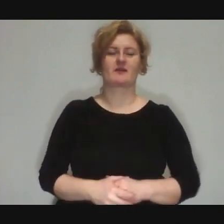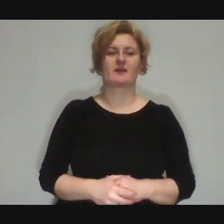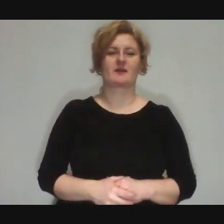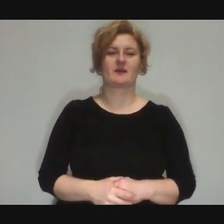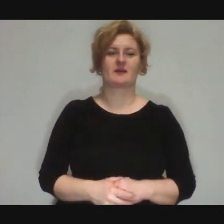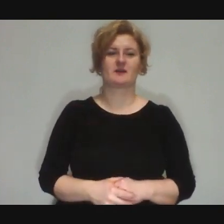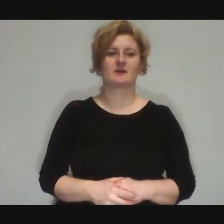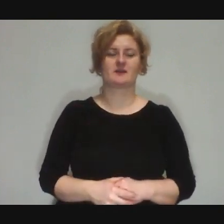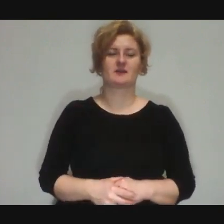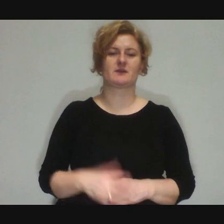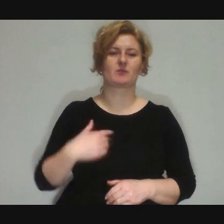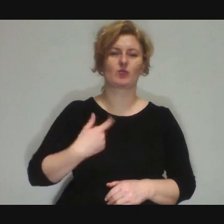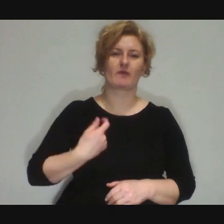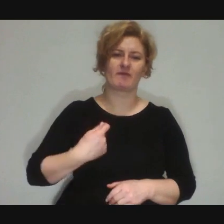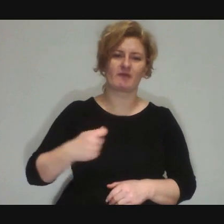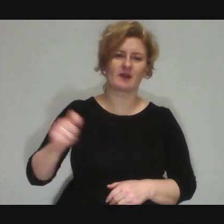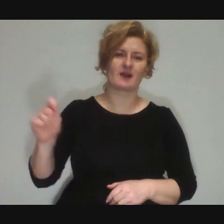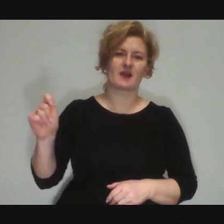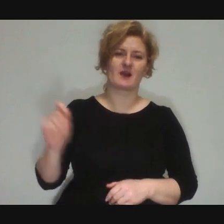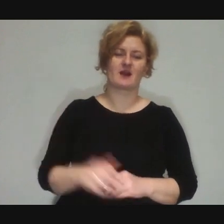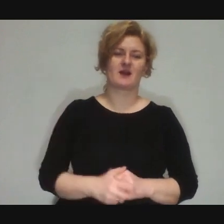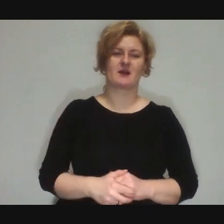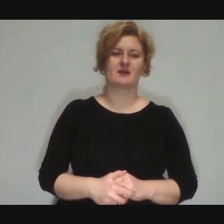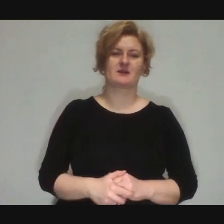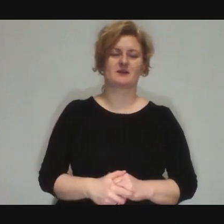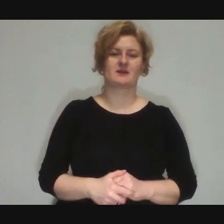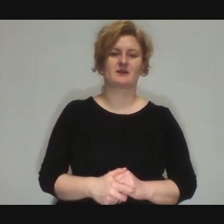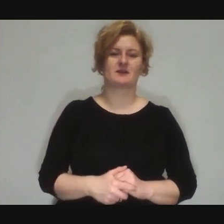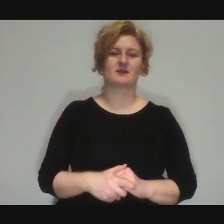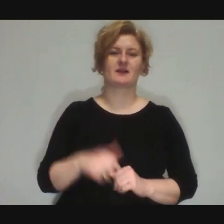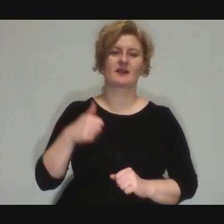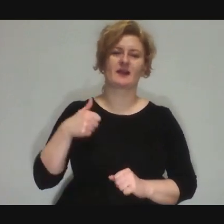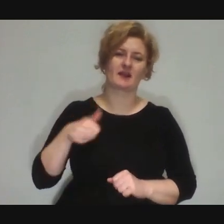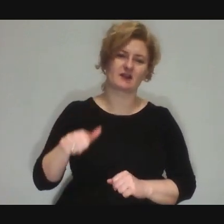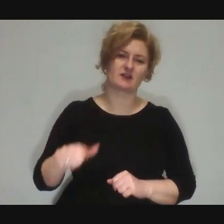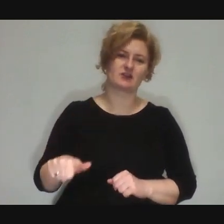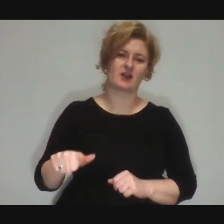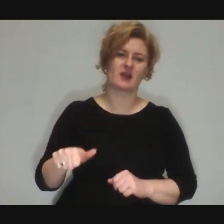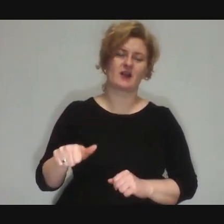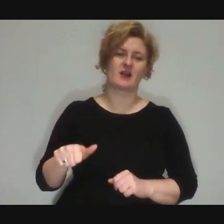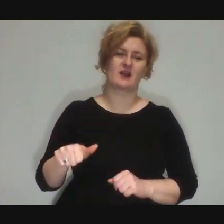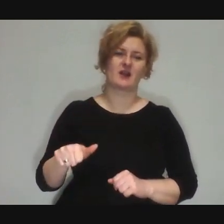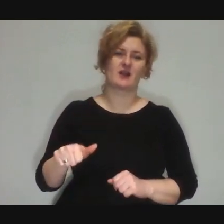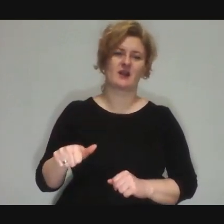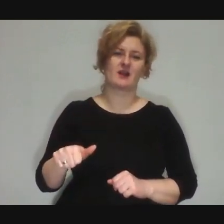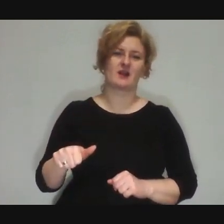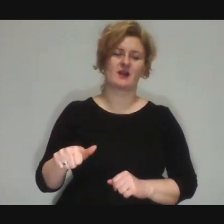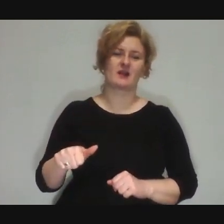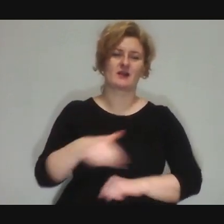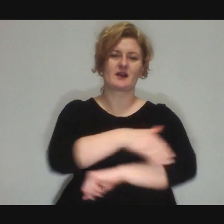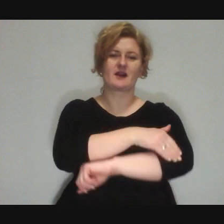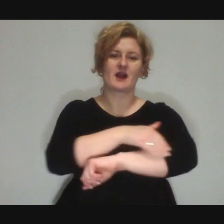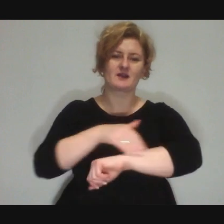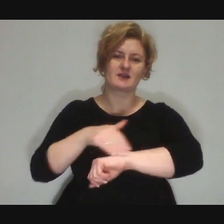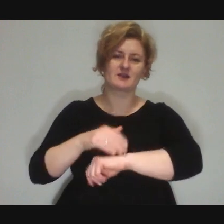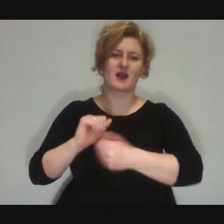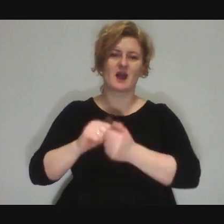Whether it's some kind of trip, some kind of week somewhere. Abroad or in the country.